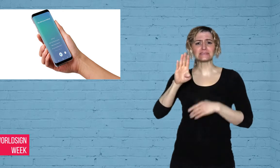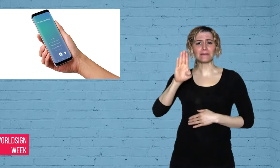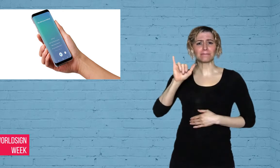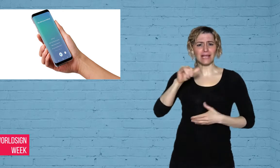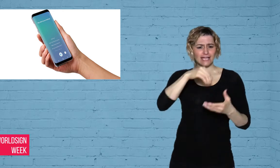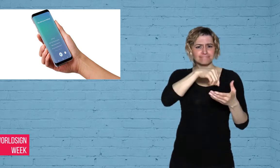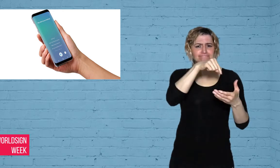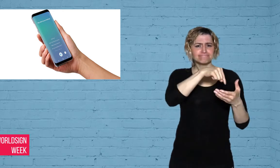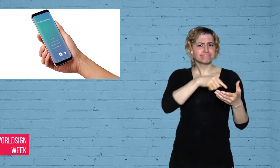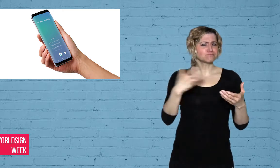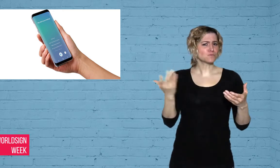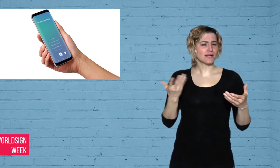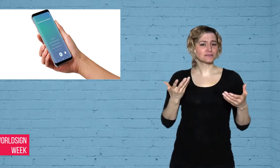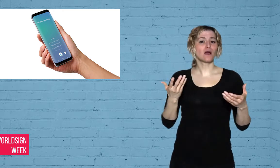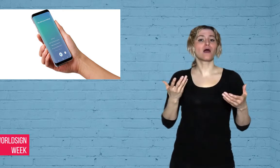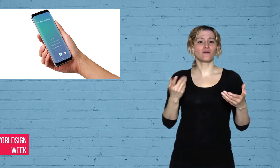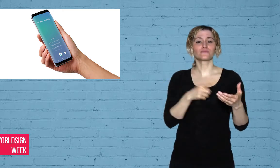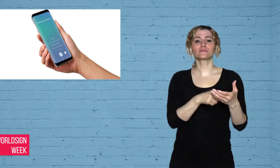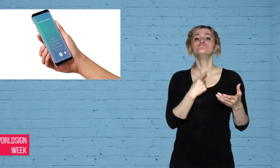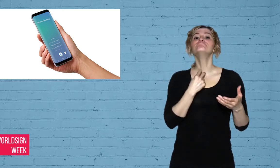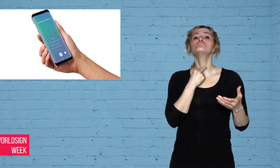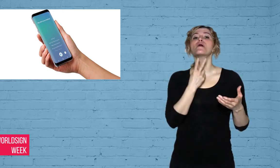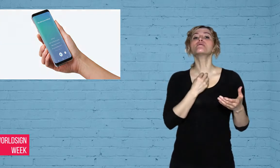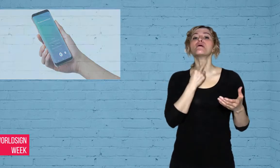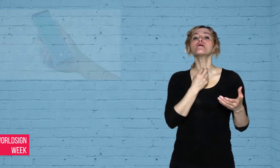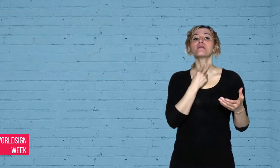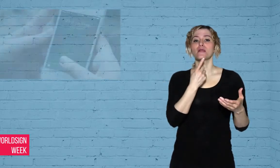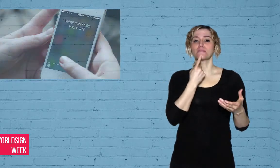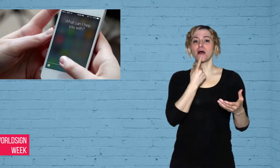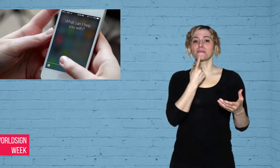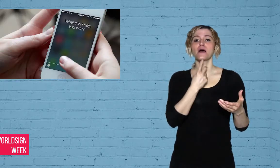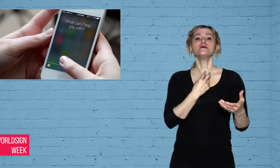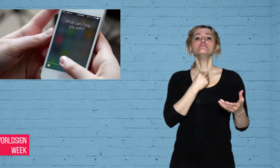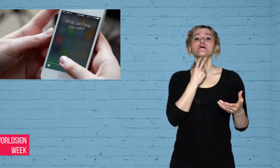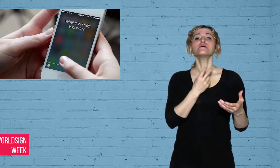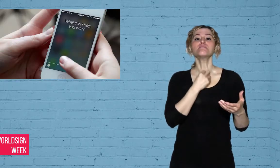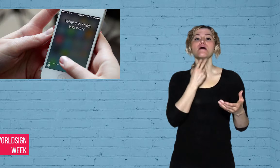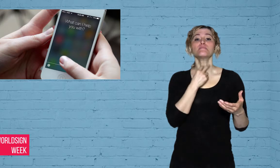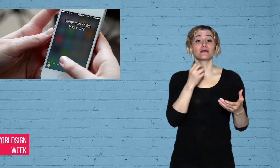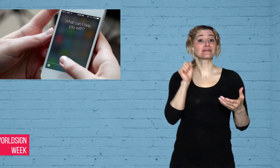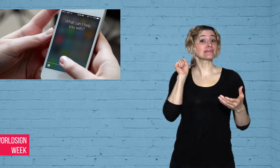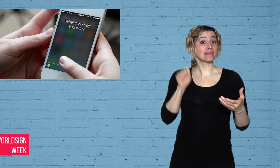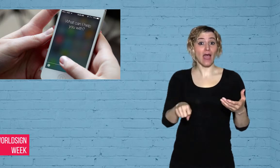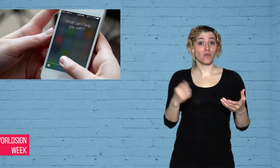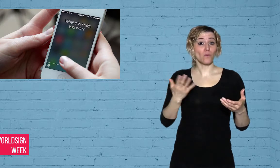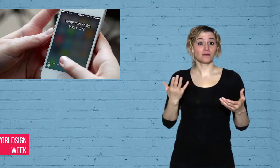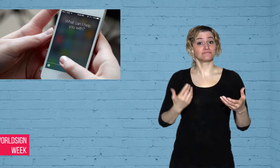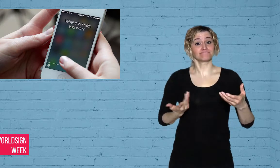voice tool that allows you to send